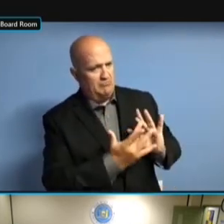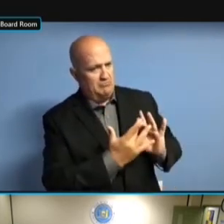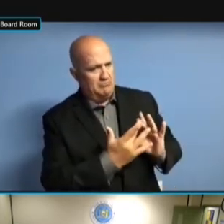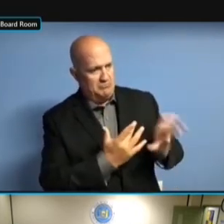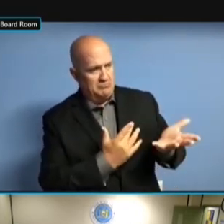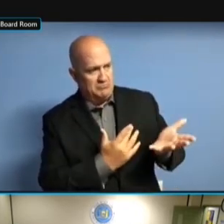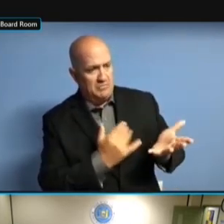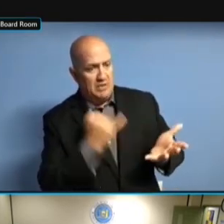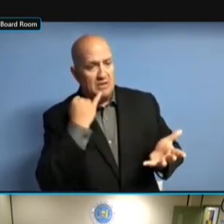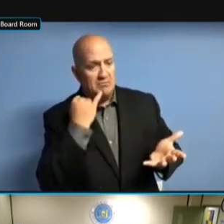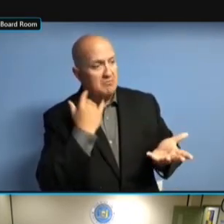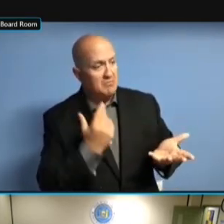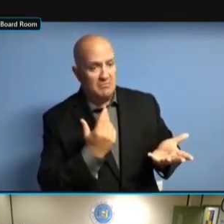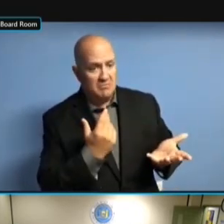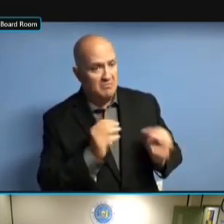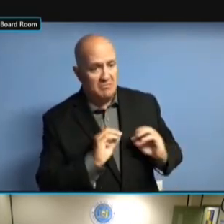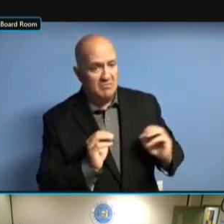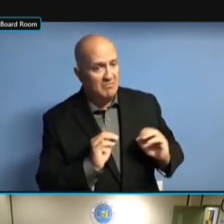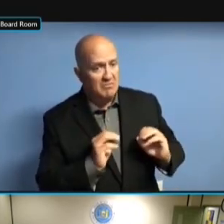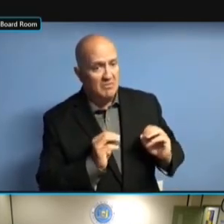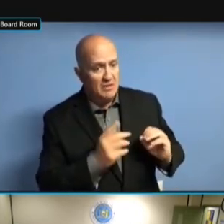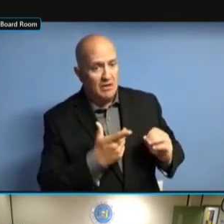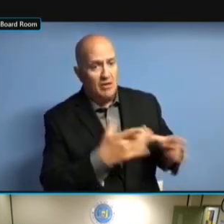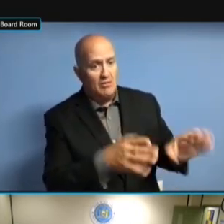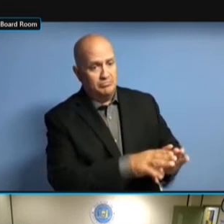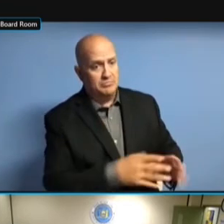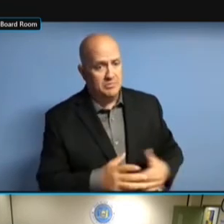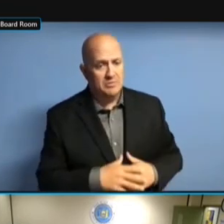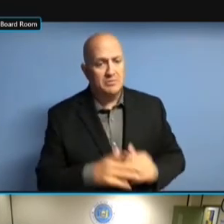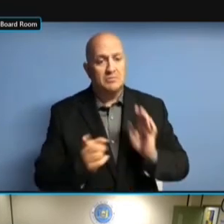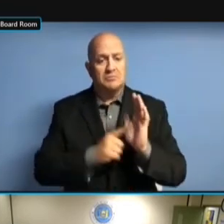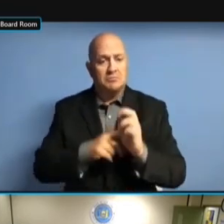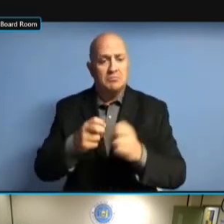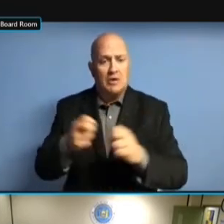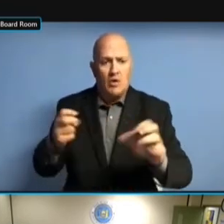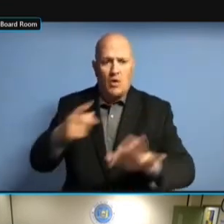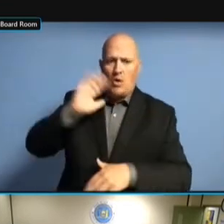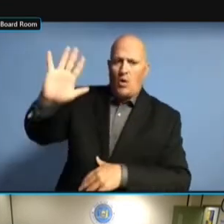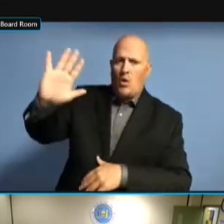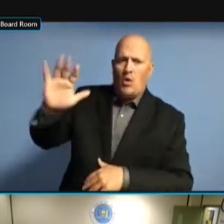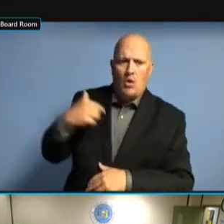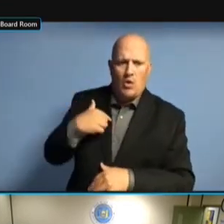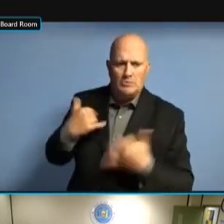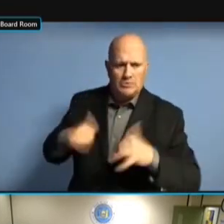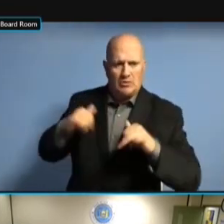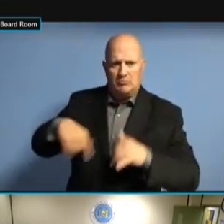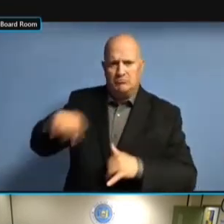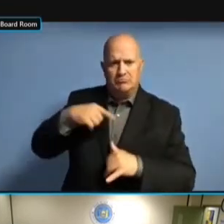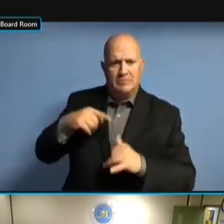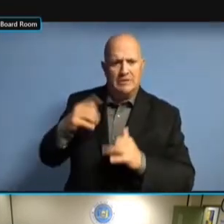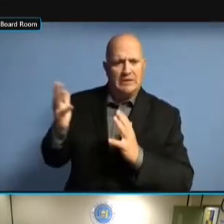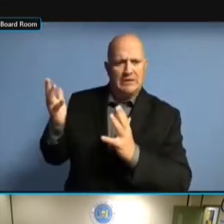JUST RELIEVED TO HAVE THE JUST RELIEVED TO HAVE THE DEFUNCT JUST RELIEVED TO HAVE THE DEFUNCT COMMITTEE JUST RELIEVED TO HAVE THE DEFUNCT COMMITTEE CLOSED JUST RELIEVED TO HAVE THE DEFUNCT COMMITTEE CLOSED OUT JUST RELIEVED TO HAVE THE DEFUNCT COMMITTEE CLOSED OUT AND DEFUNCT COMMITTEE CLOSED OUT AND DEFUNCT COMMITTEE CLOSED OUT AND NOT DEFUNCT COMMITTEE CLOSED OUT AND NOT IN DEFUNCT COMMITTEE CLOSED OUT AND NOT IN THE DEFUNCT COMMITTEE CLOSED OUT AND NOT IN THE SYSTEM. NOT IN THE SYSTEM. NOT IN THE SYSTEM. >> NOT IN THE SYSTEM. >> I NOT IN THE SYSTEM. >> I THINK NOT IN THE SYSTEM. >> I THINK IN NOT IN THE SYSTEM. >> I THINK IN MY NOT IN THE SYSTEM. >> I THINK IN MY EXPERIENCE NOT IN THE SYSTEM. >> I THINK IN MY EXPERIENCE I'VE I THINK IN MY EXPERIENCE I'VE I THINK IN MY EXPERIENCE I'VE HAD I THINK IN MY EXPERIENCE I'VE HAD A I THINK IN MY EXPERIENCE I'VE HAD A COUPLE I THINK IN MY EXPERIENCE I'VE HAD A COUPLE OF I THINK IN MY EXPERIENCE I'VE HAD A COUPLE OF CALLS I THINK IN MY EXPERIENCE I'VE HAD A COUPLE OF CALLS FROM HAD A COUPLE OF CALLS FROM HAD A COUPLE OF CALLS FROM PEOPLE, HAD A COUPLE OF CALLS FROM PEOPLE, THEY